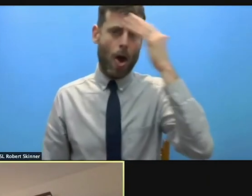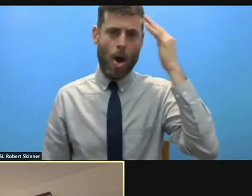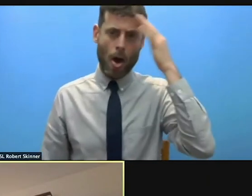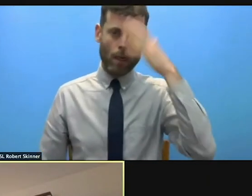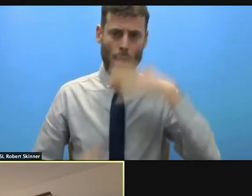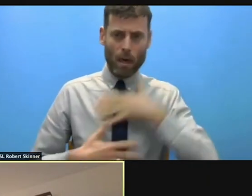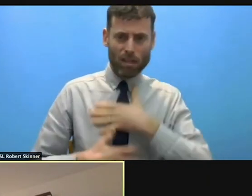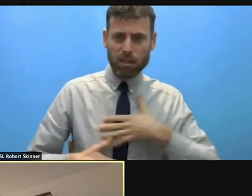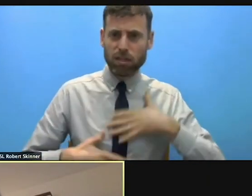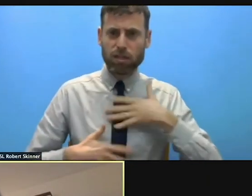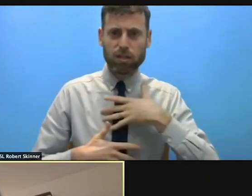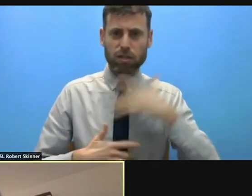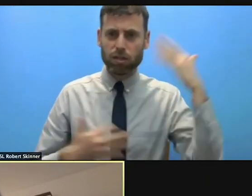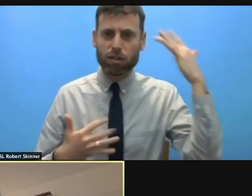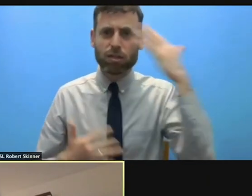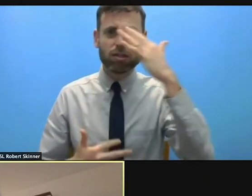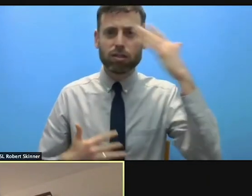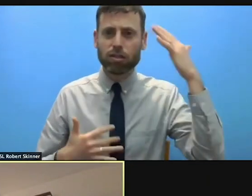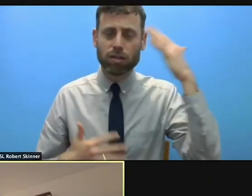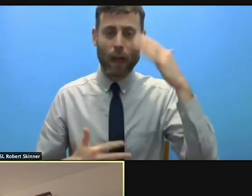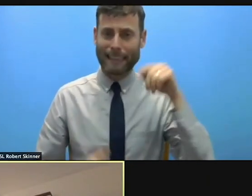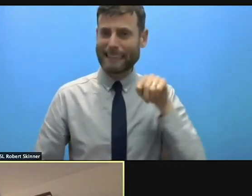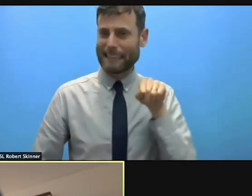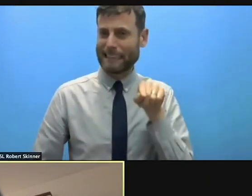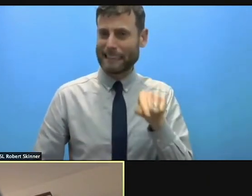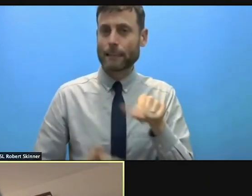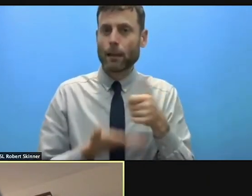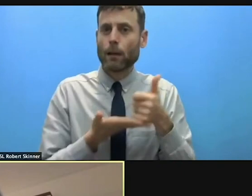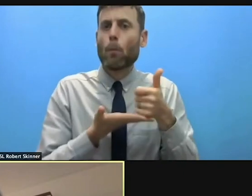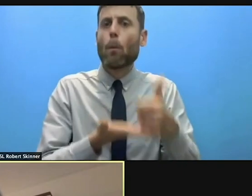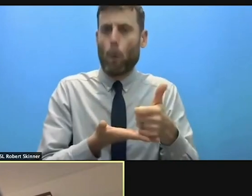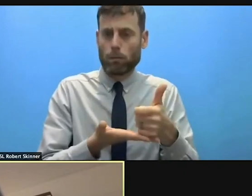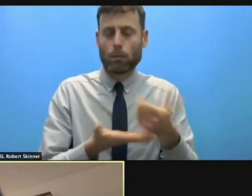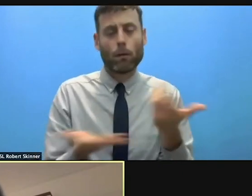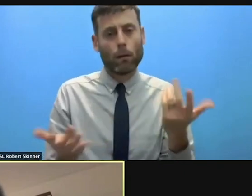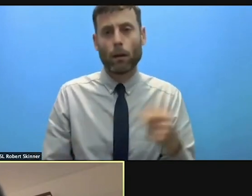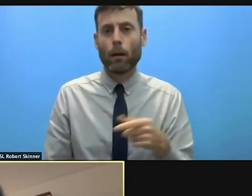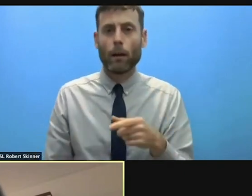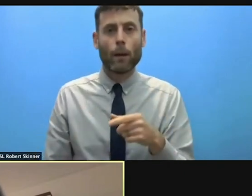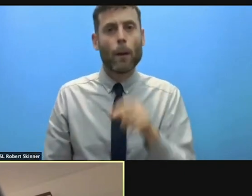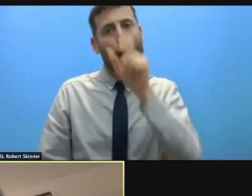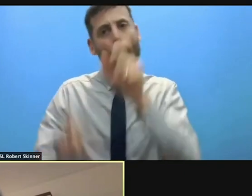bring into this discussion as well. There are people with preexisting conditions, that's the